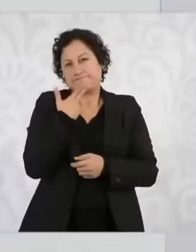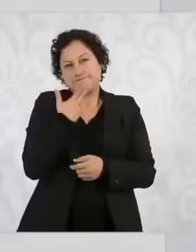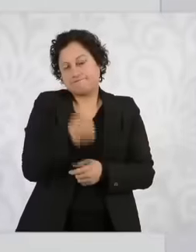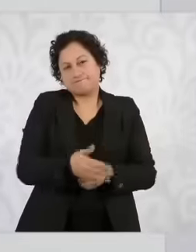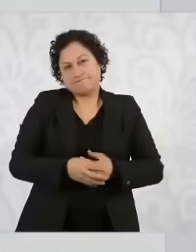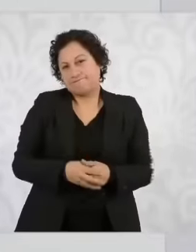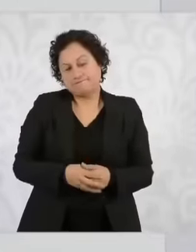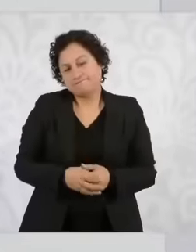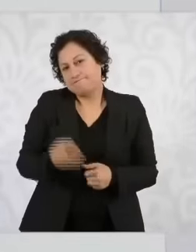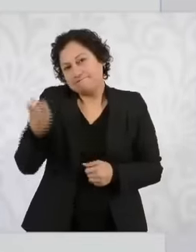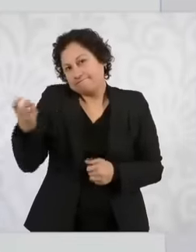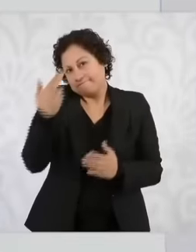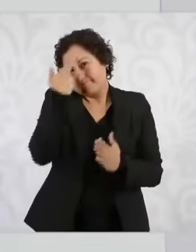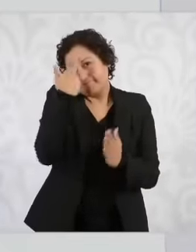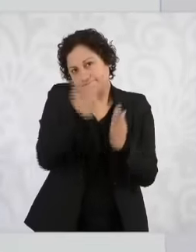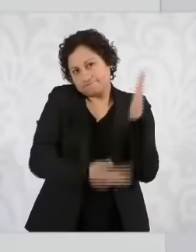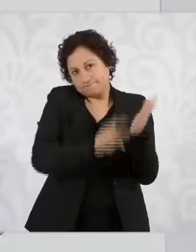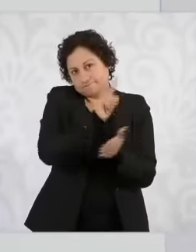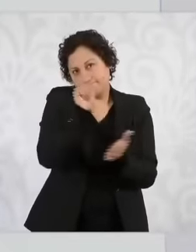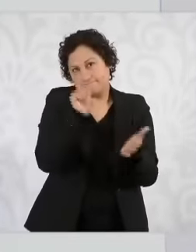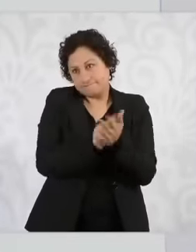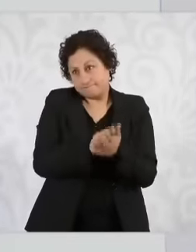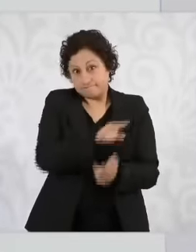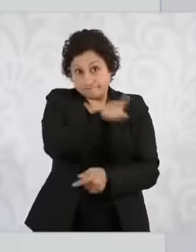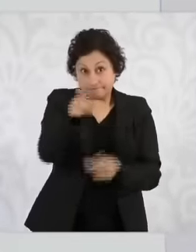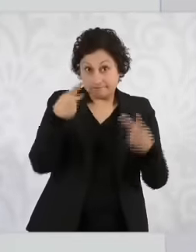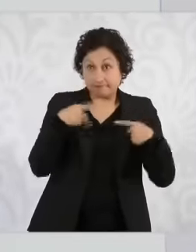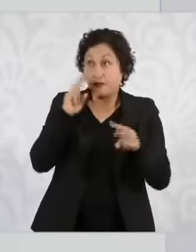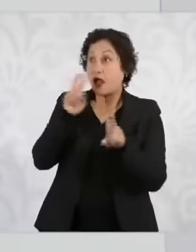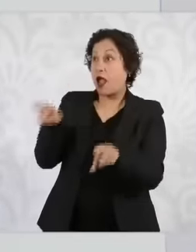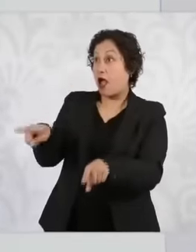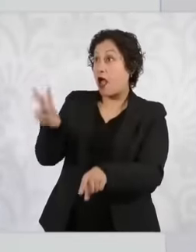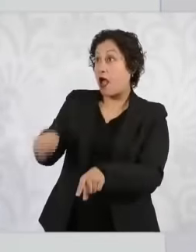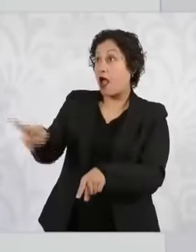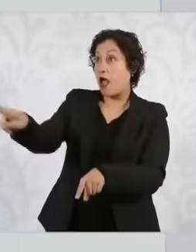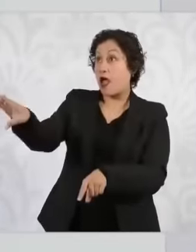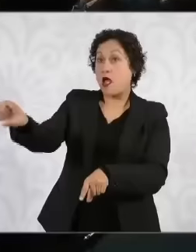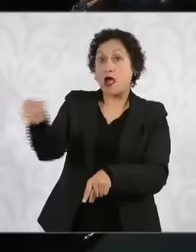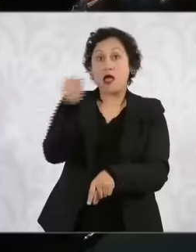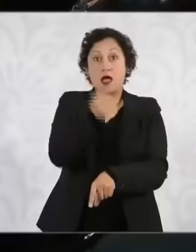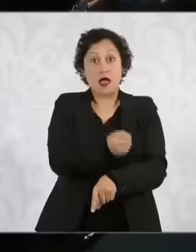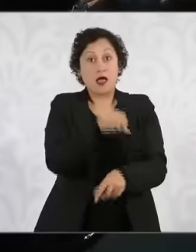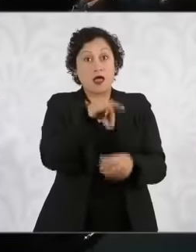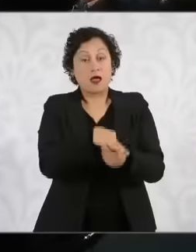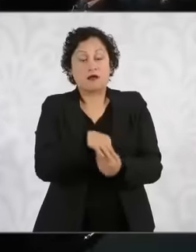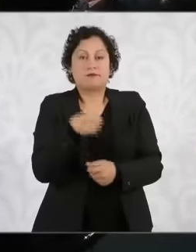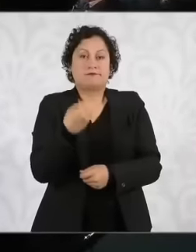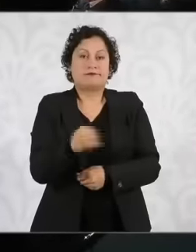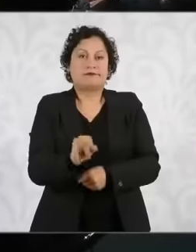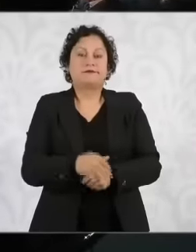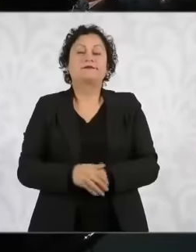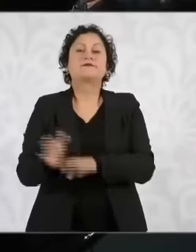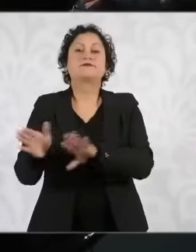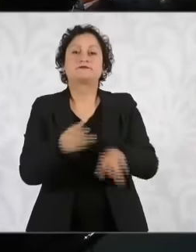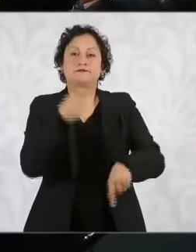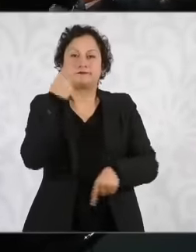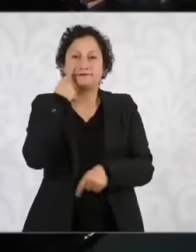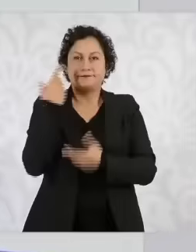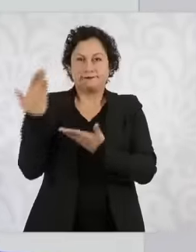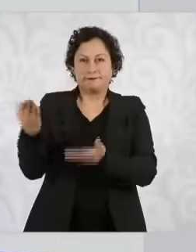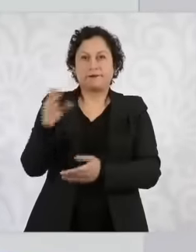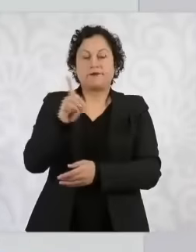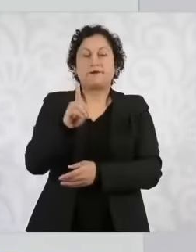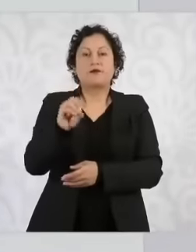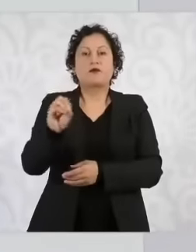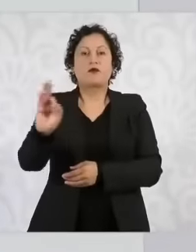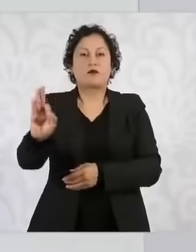of violating the law are not very useful to you to be able to apply again, look at this is the official newspaper of the federation